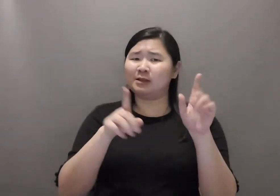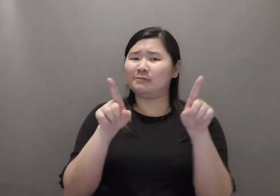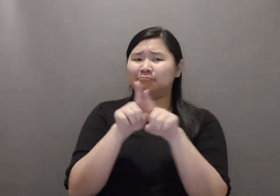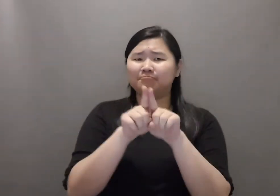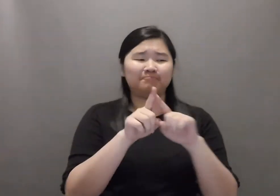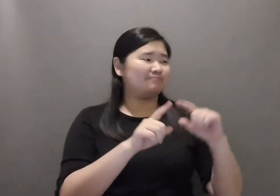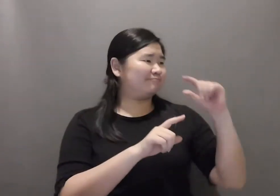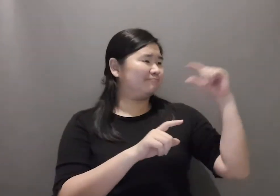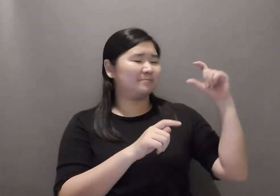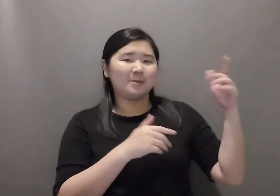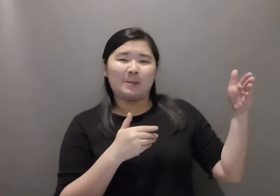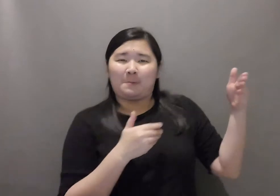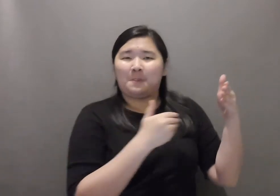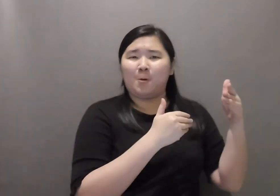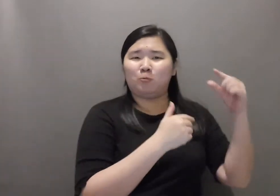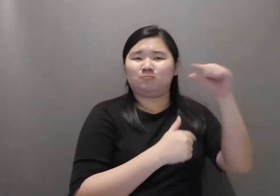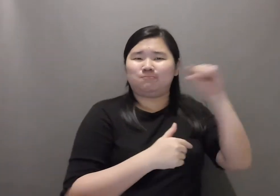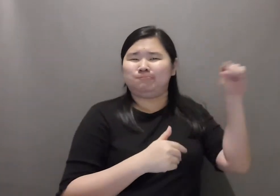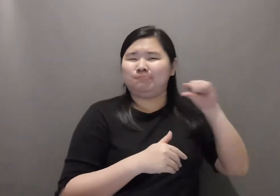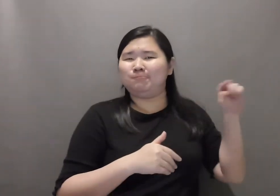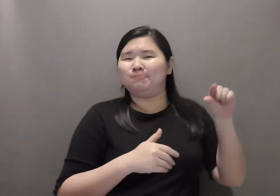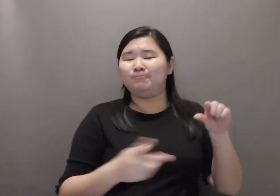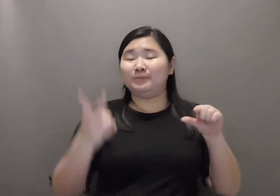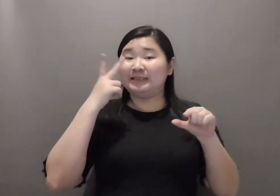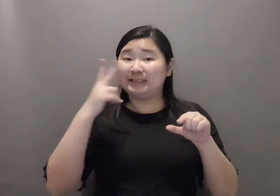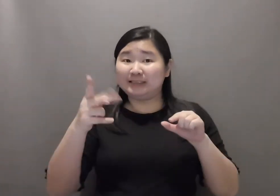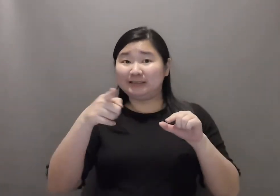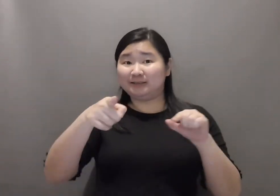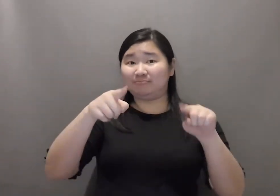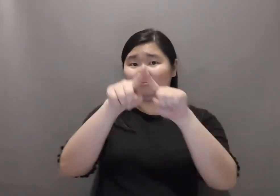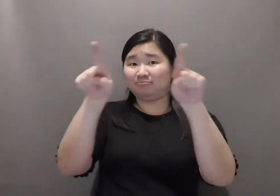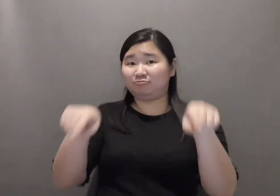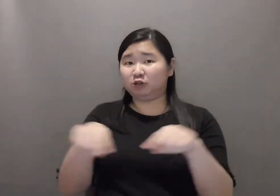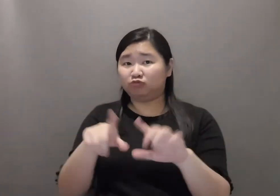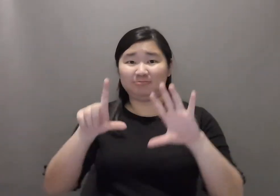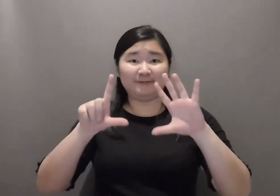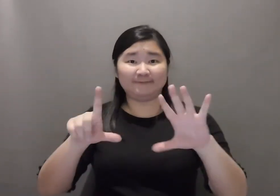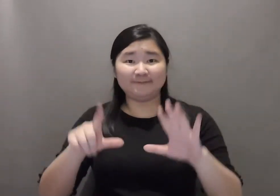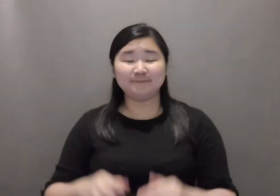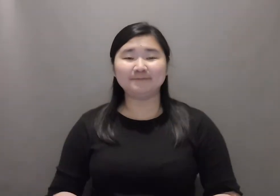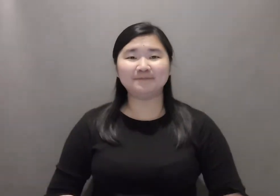you can put it near the target signer (as next to the signer).